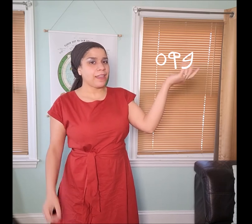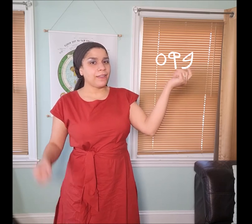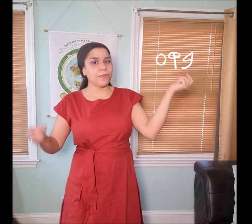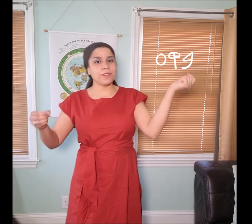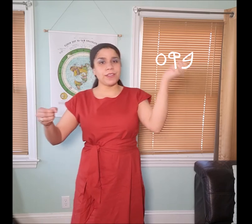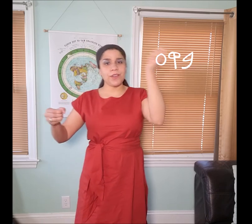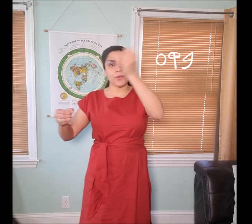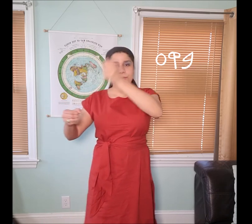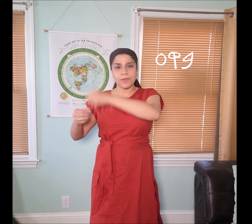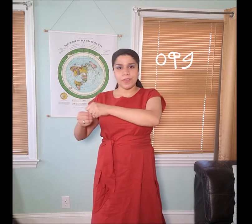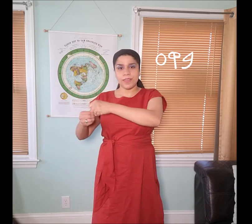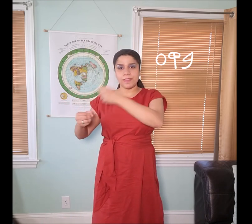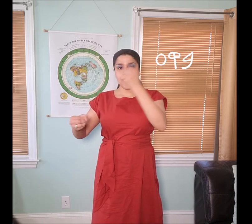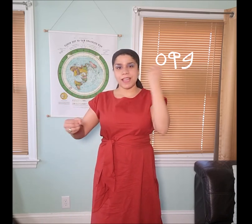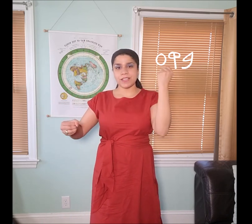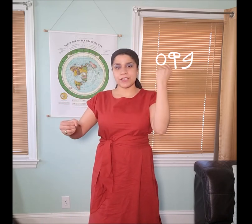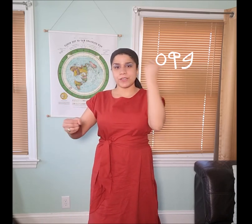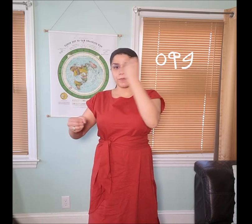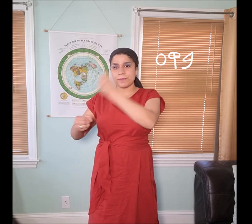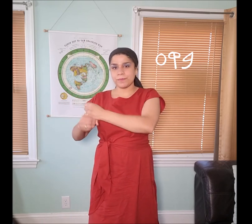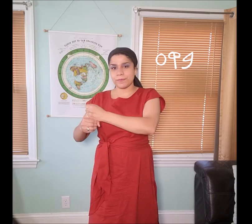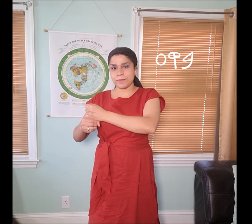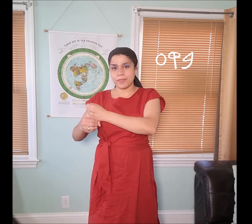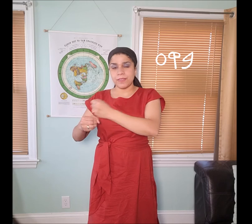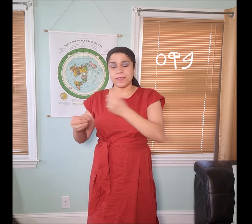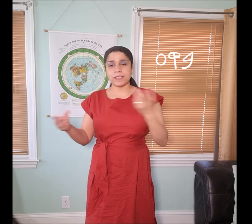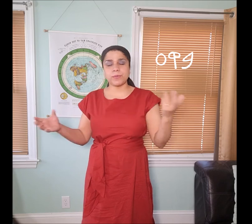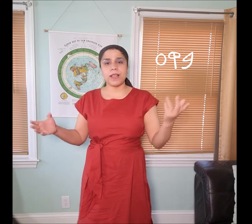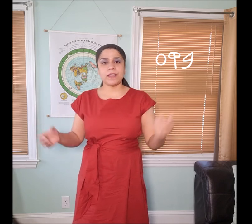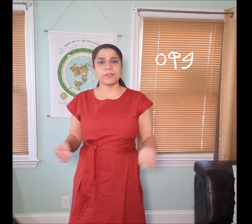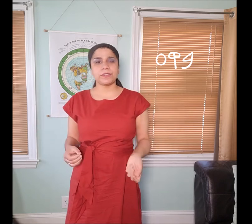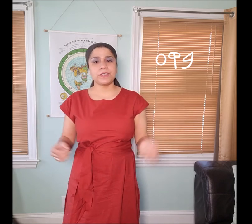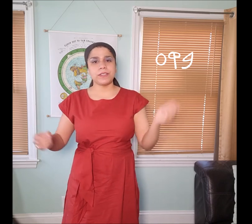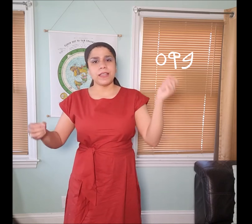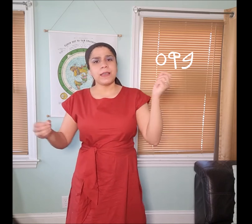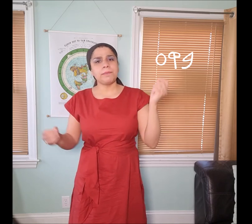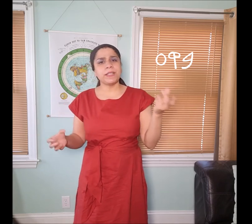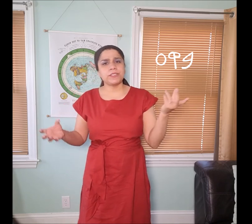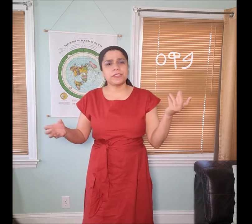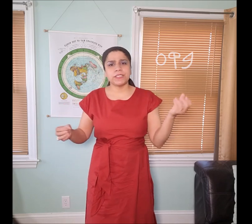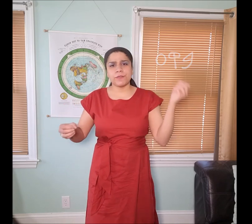if you didn't know the hand gesture. This is well understood. Imagine yourself